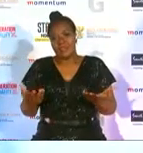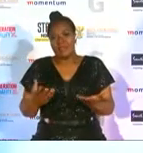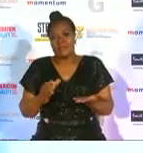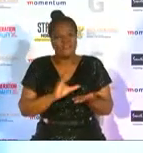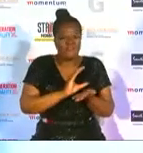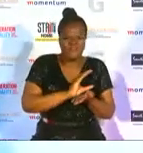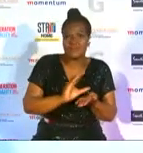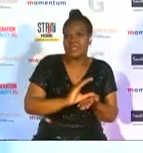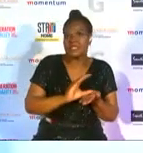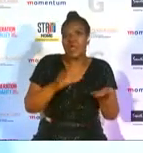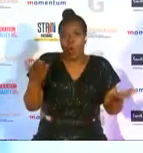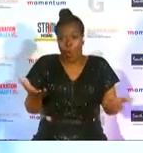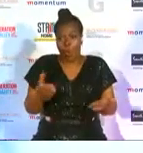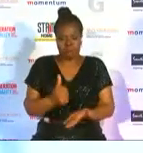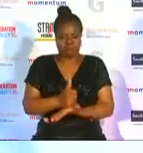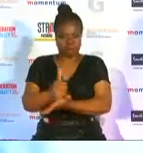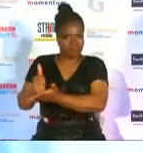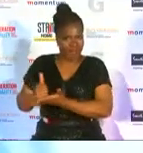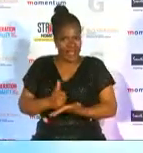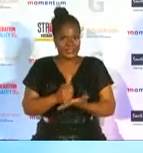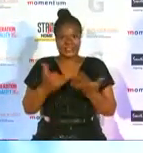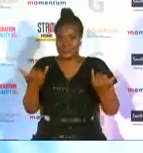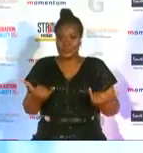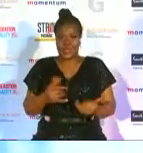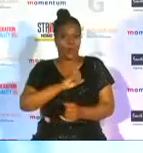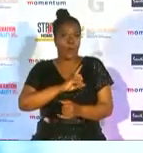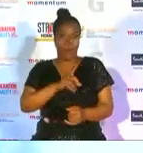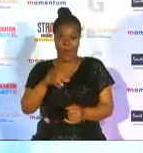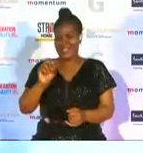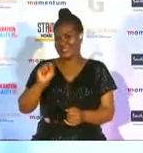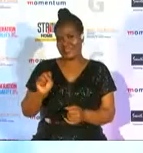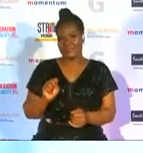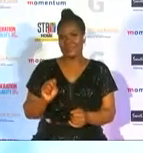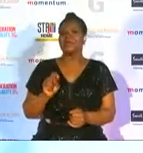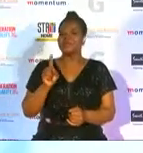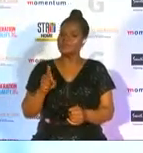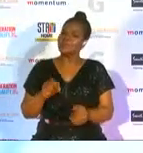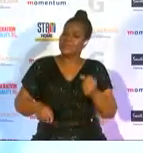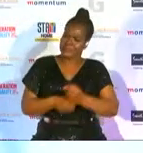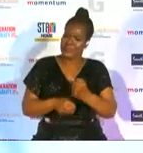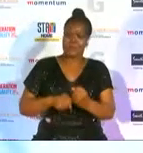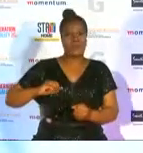actually assisting the spa process to be where they are today is because of spa so they are amazing in supporting women in sports and we're grateful for that